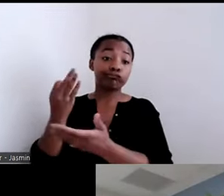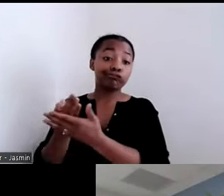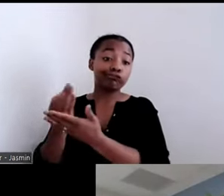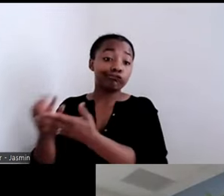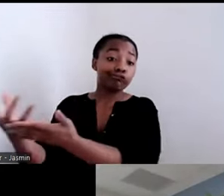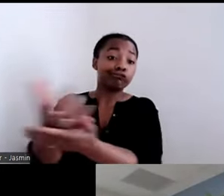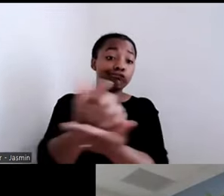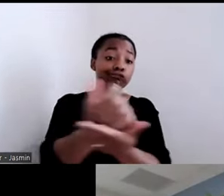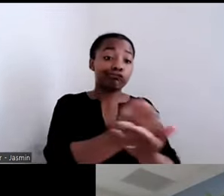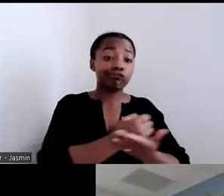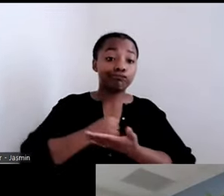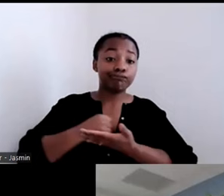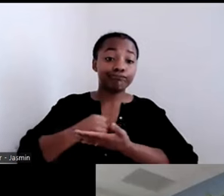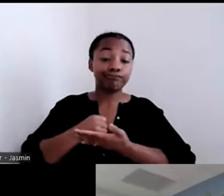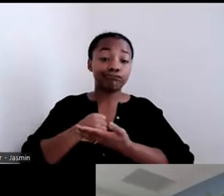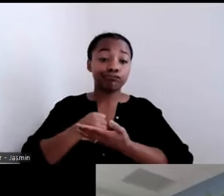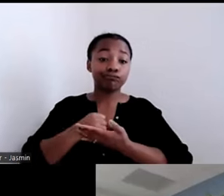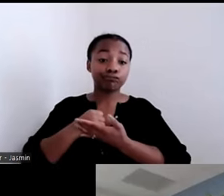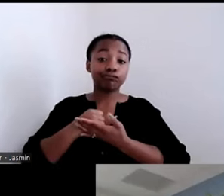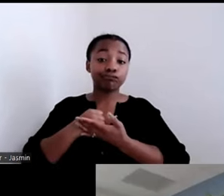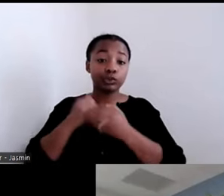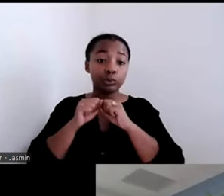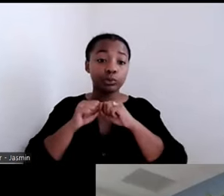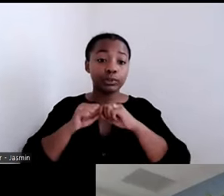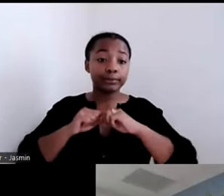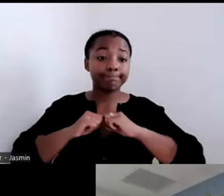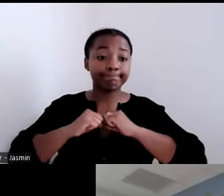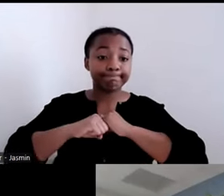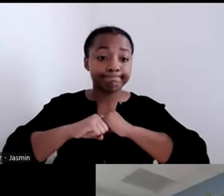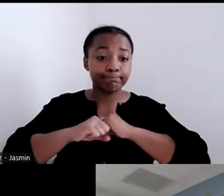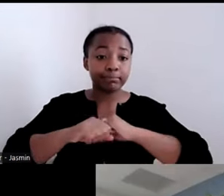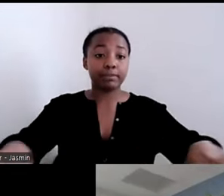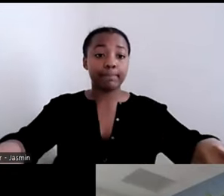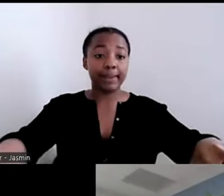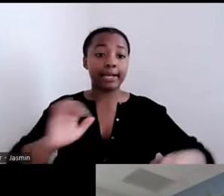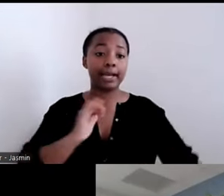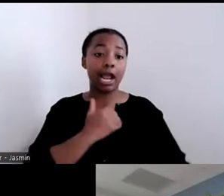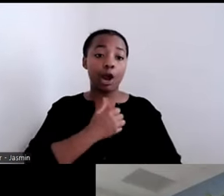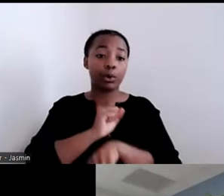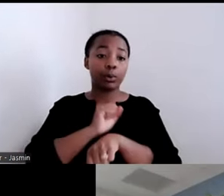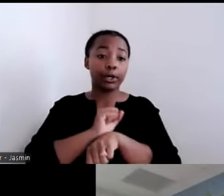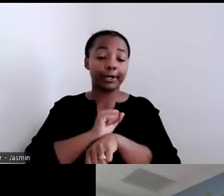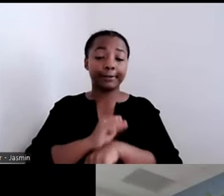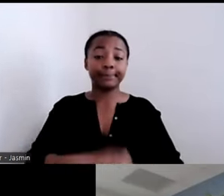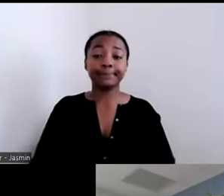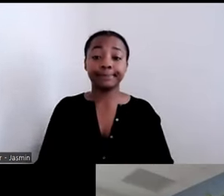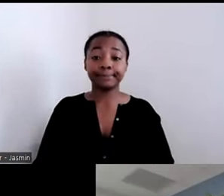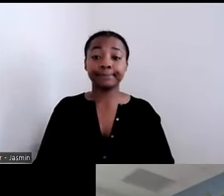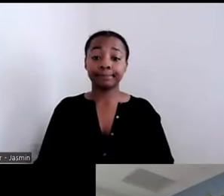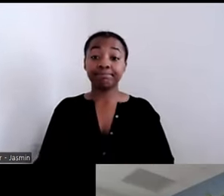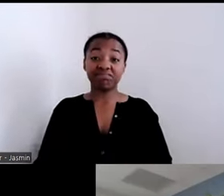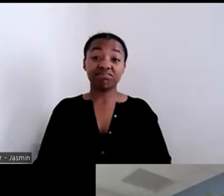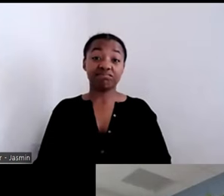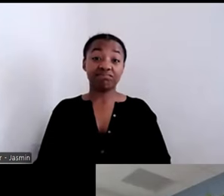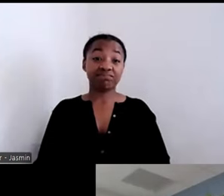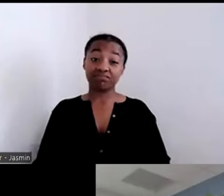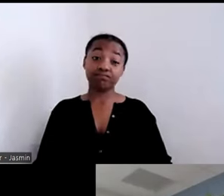ERICA McFADDEN: That is great. I have to tell you, that the people on the chat